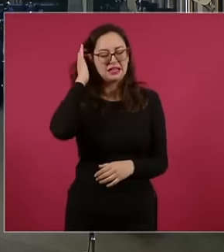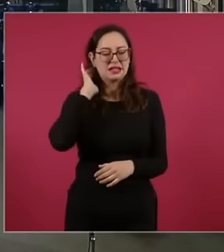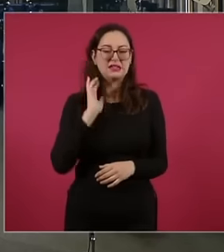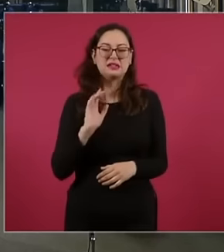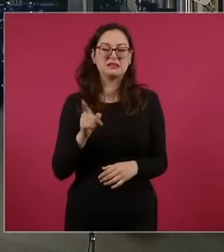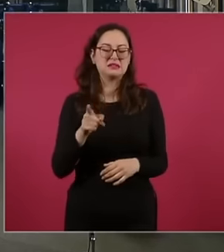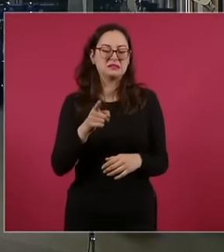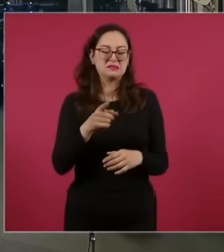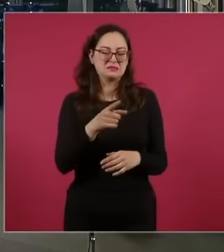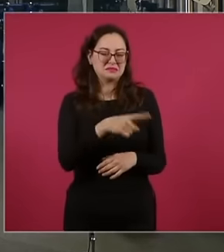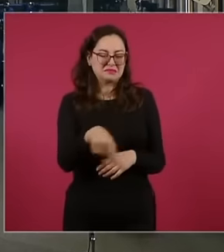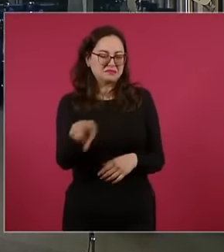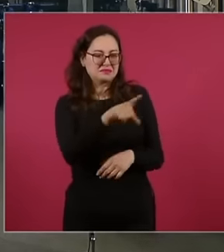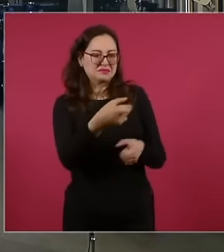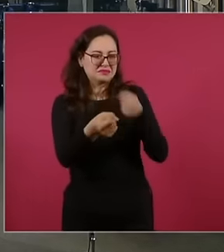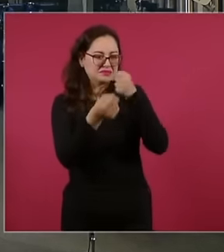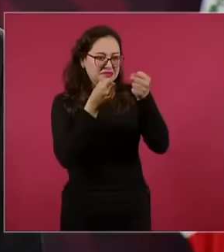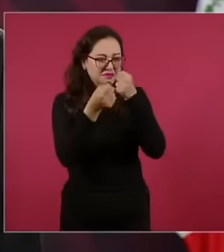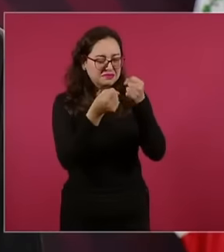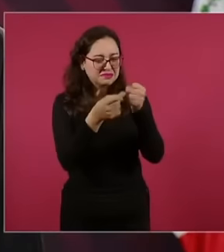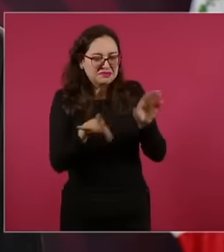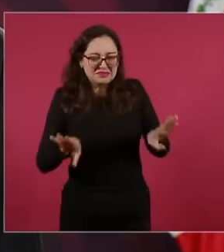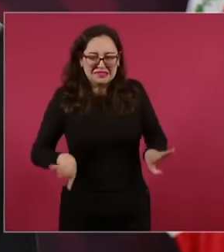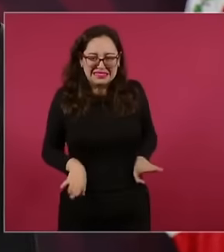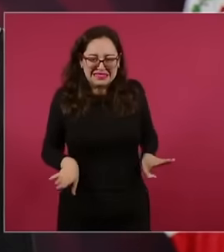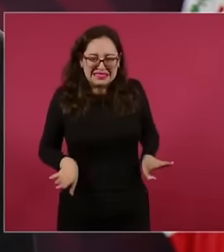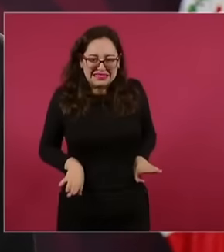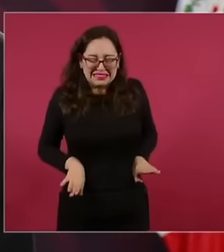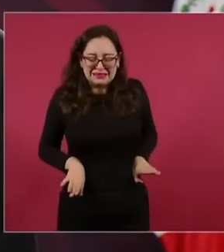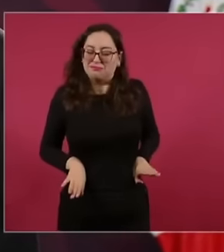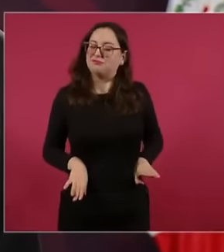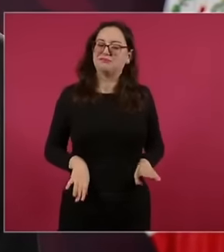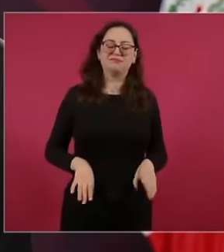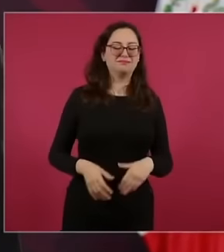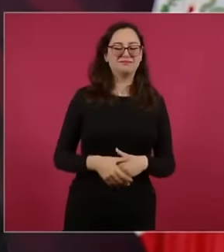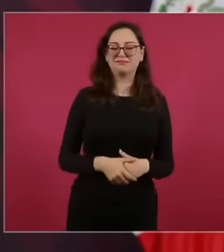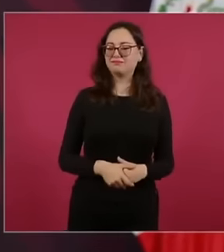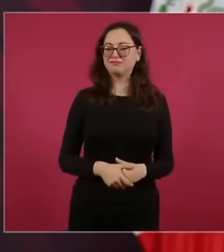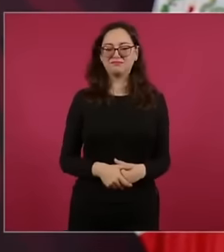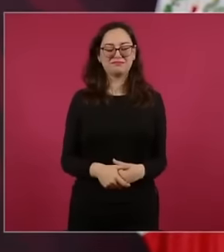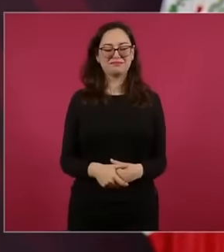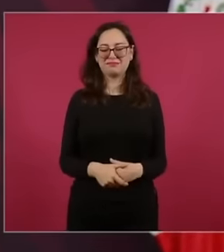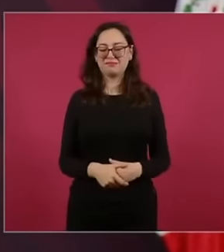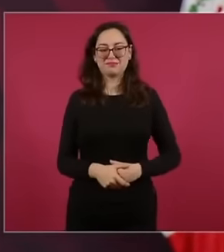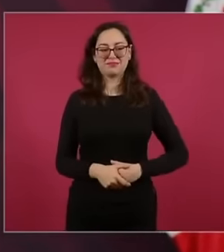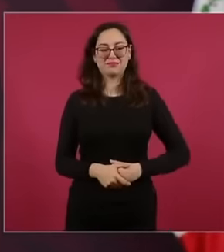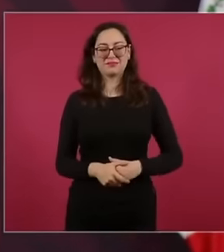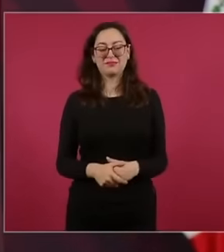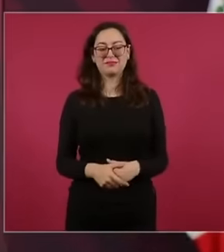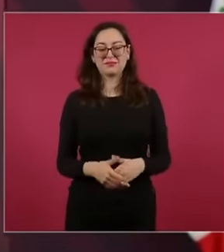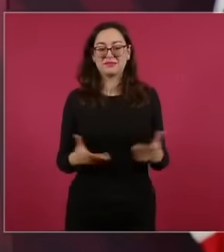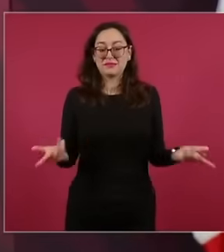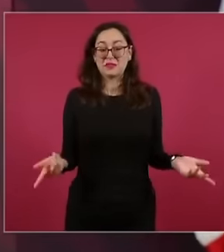including, of course, and first of all, the most famous in the